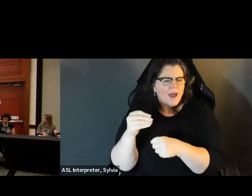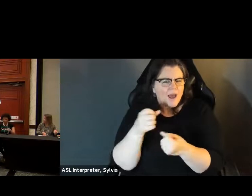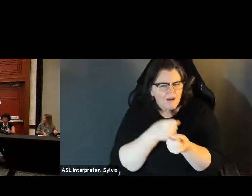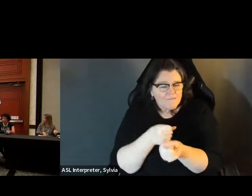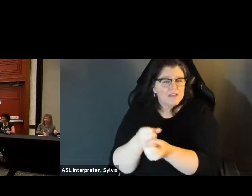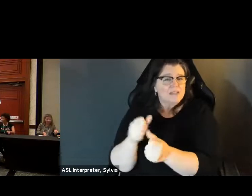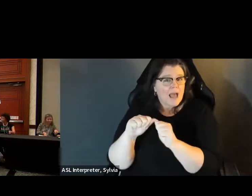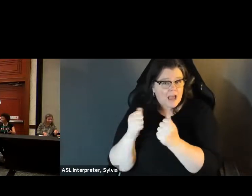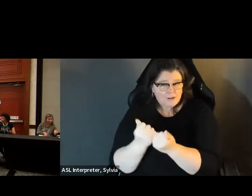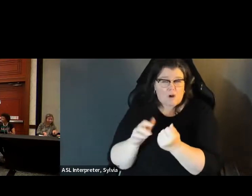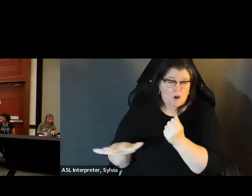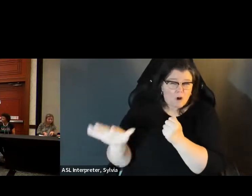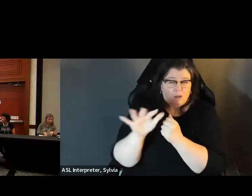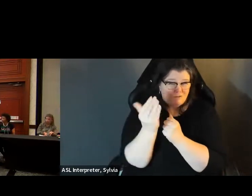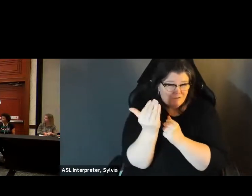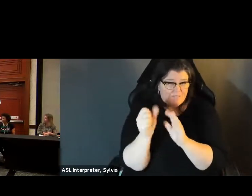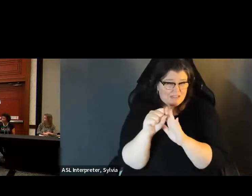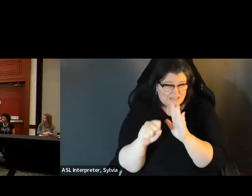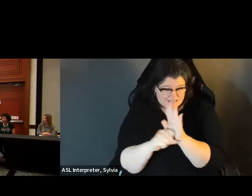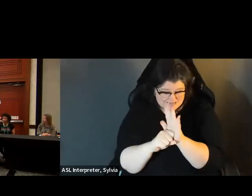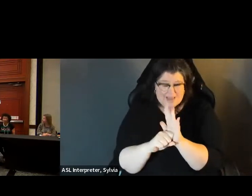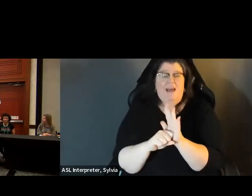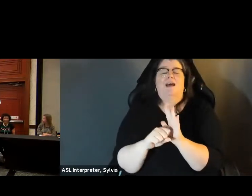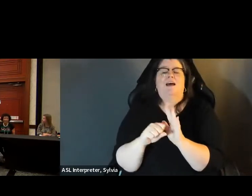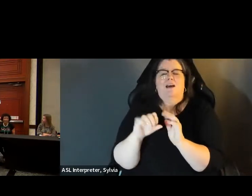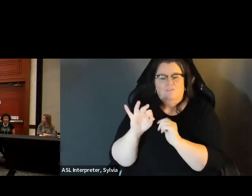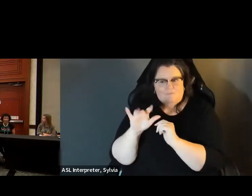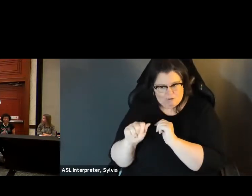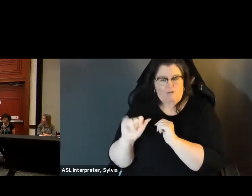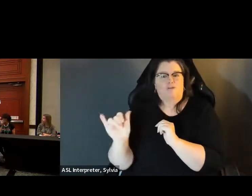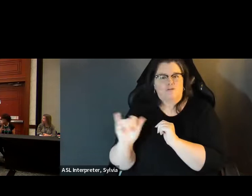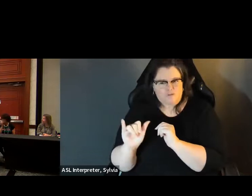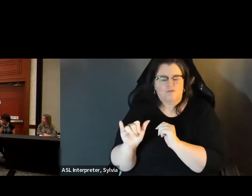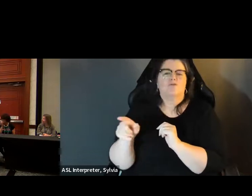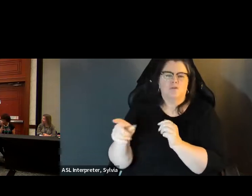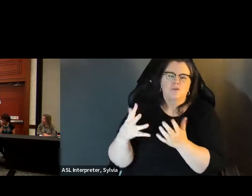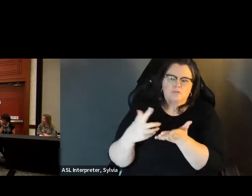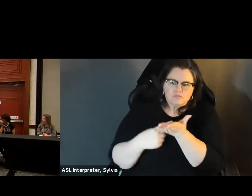some solutions that everyone should know about. Protection and advocacy agencies in 15 states including Disability